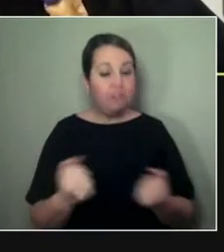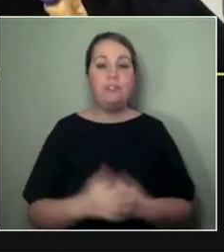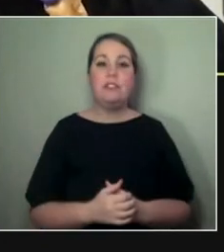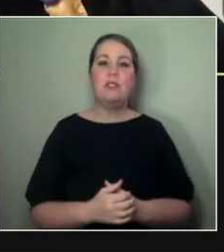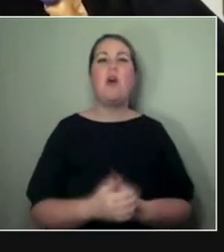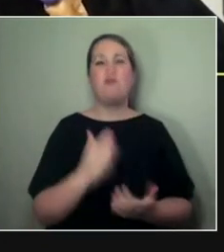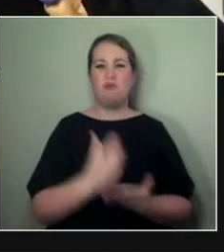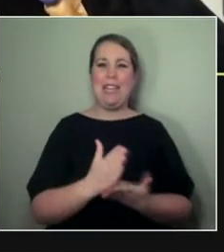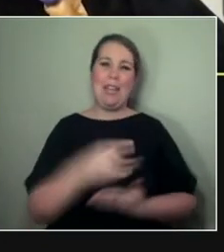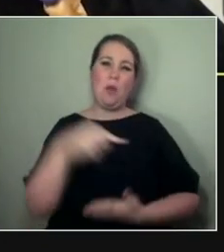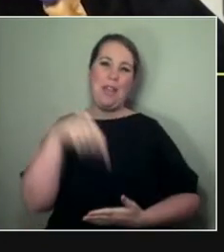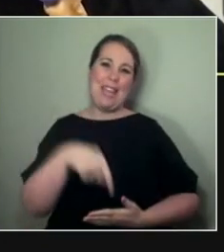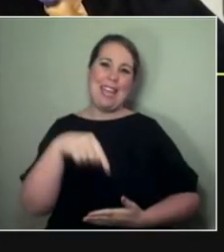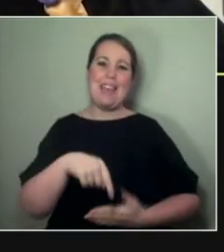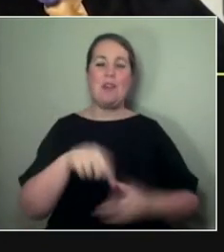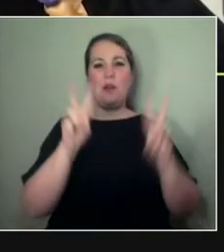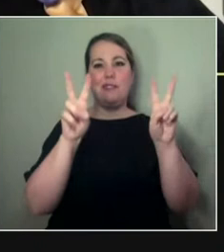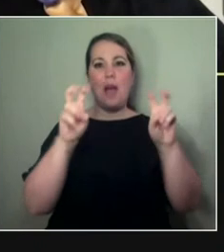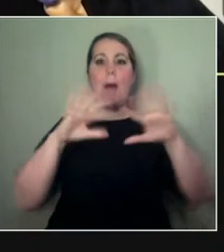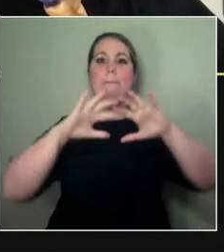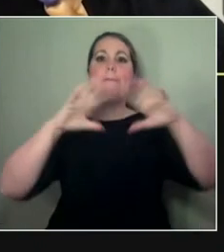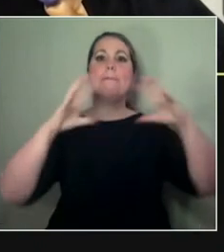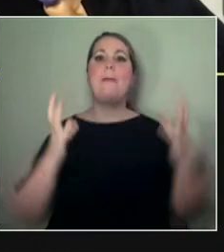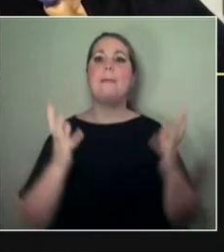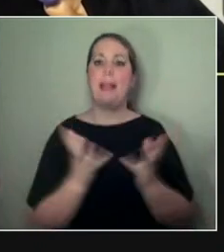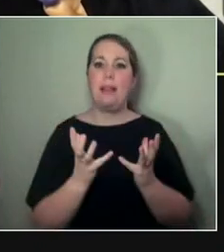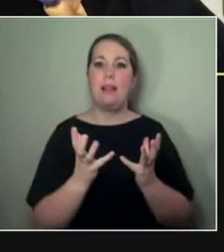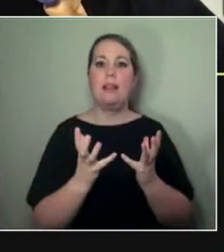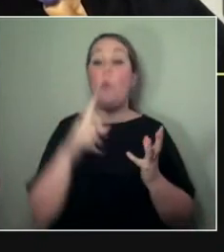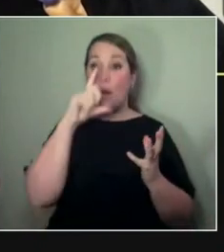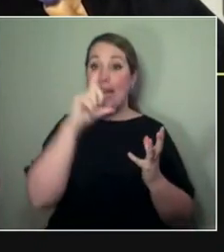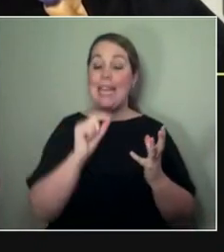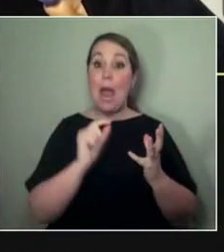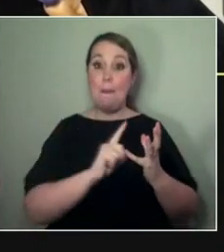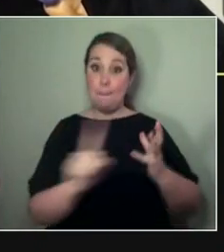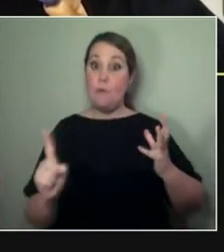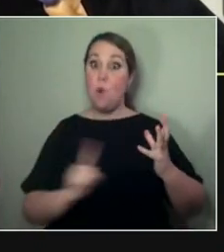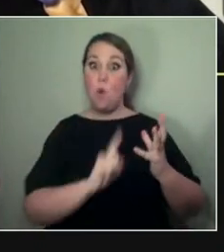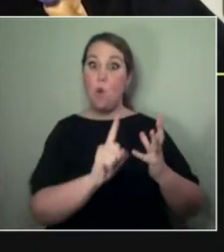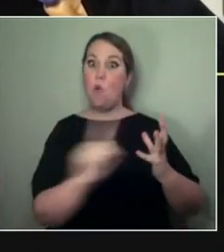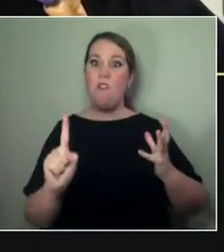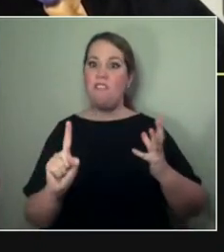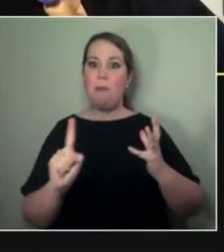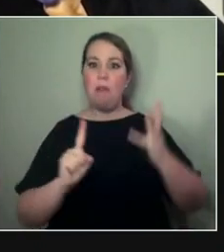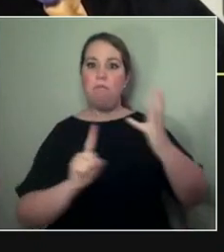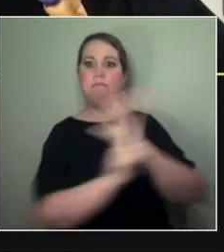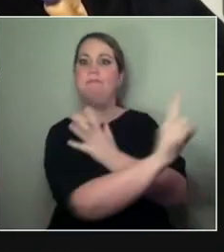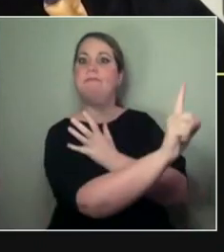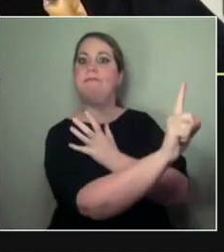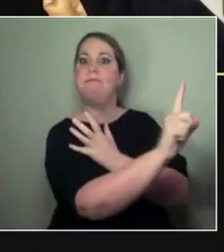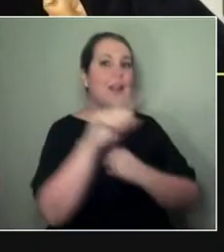We are almost in a really big bubble here, you know? Yes, we can move around freely, but we can't actually leave,